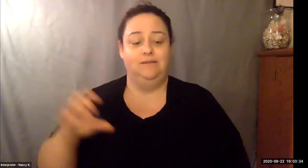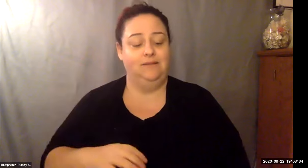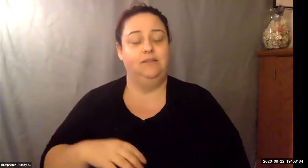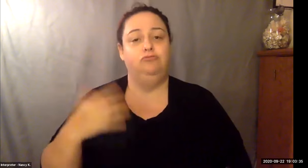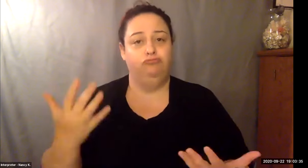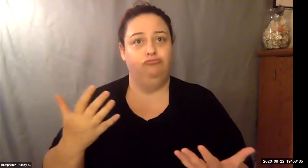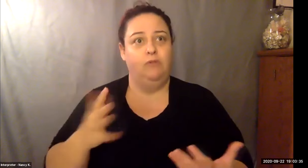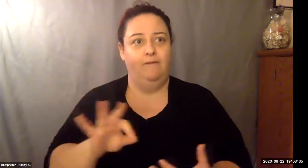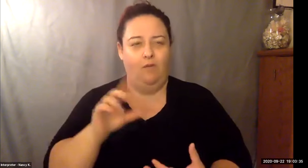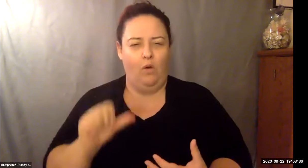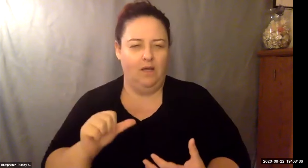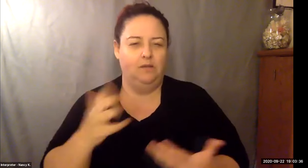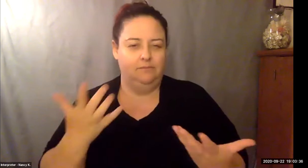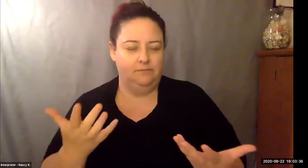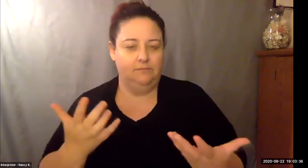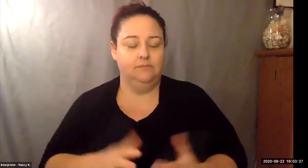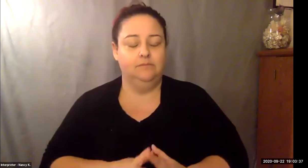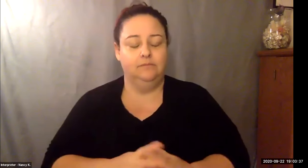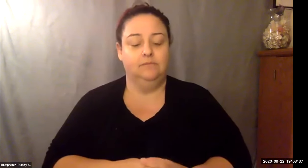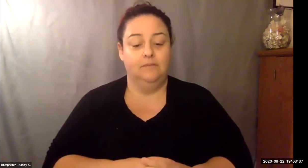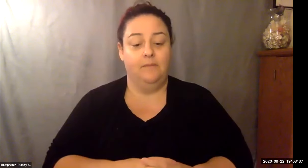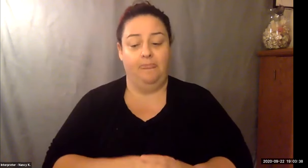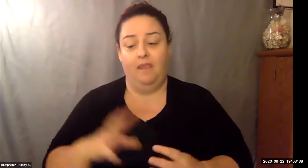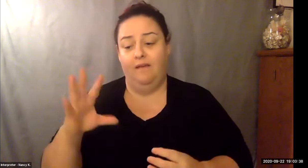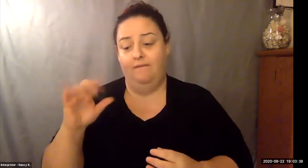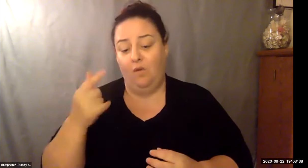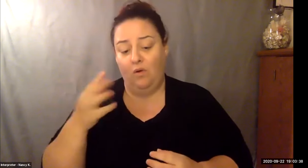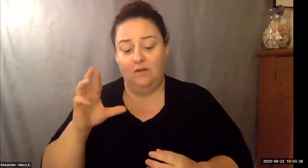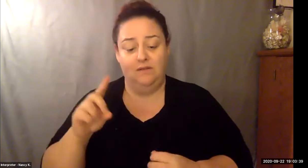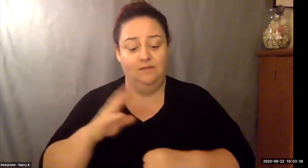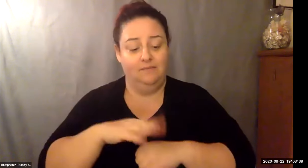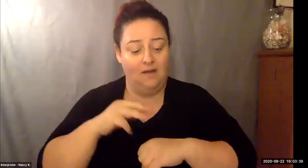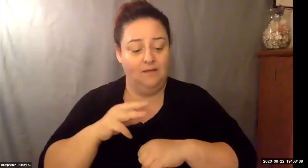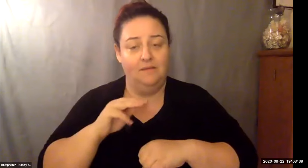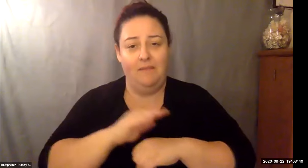Keith Wolling: The key would be as your boss might say Were you getting this information from and what I would answer is everybody has a guardian angel.